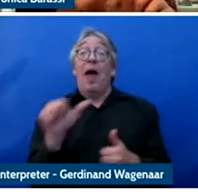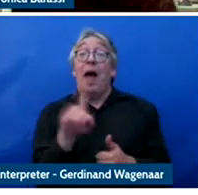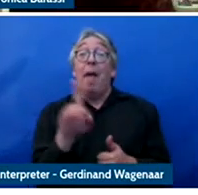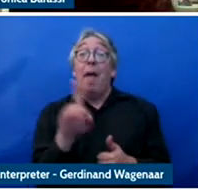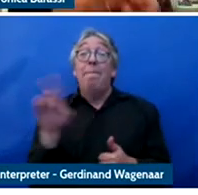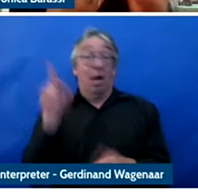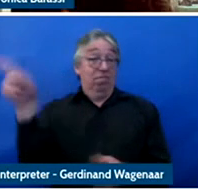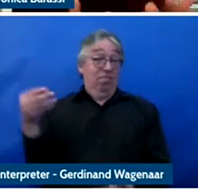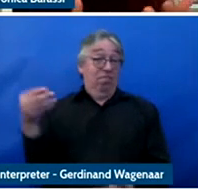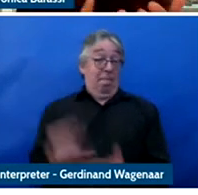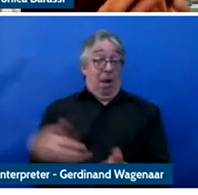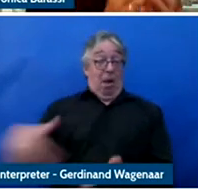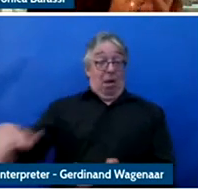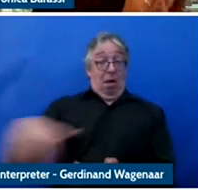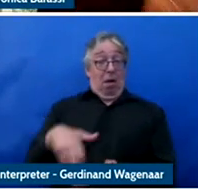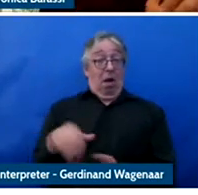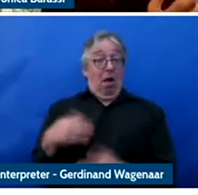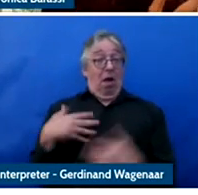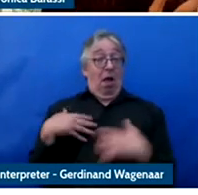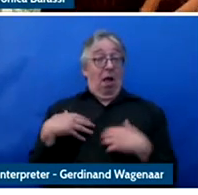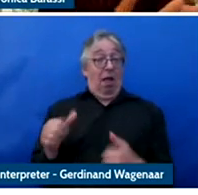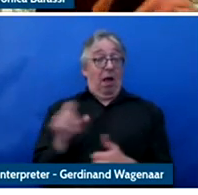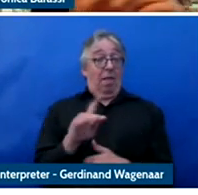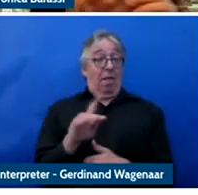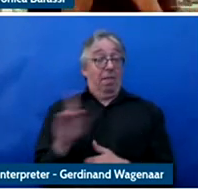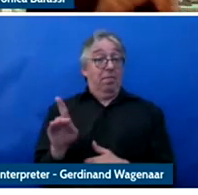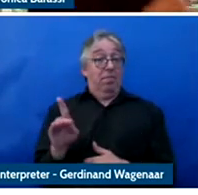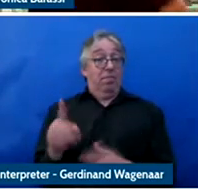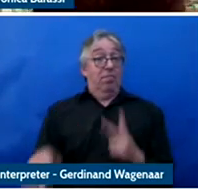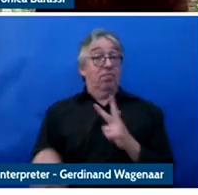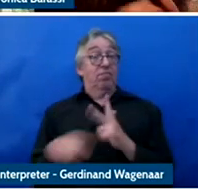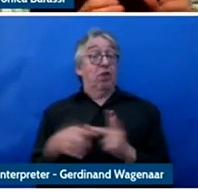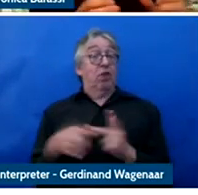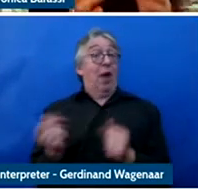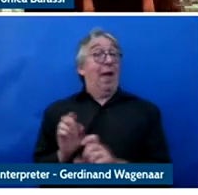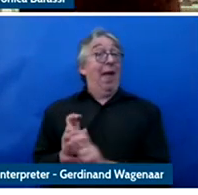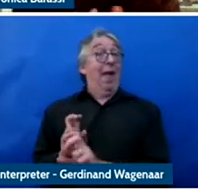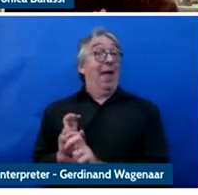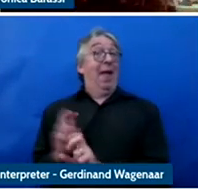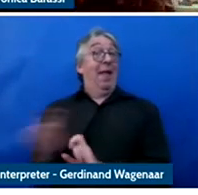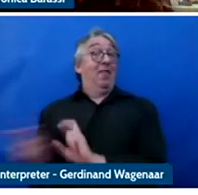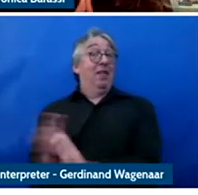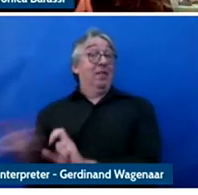through investment in the health sector andthey have access to health sector and